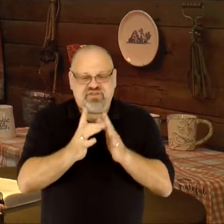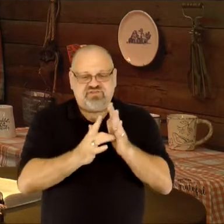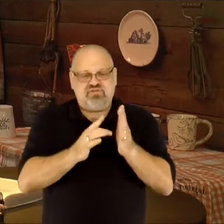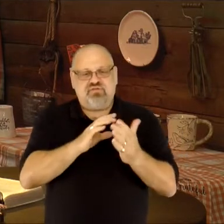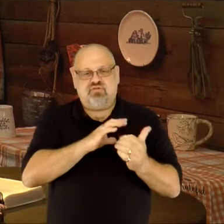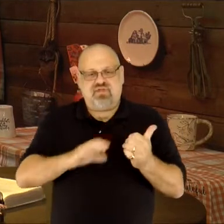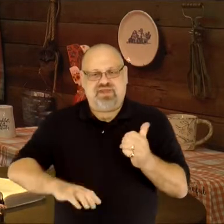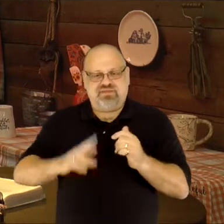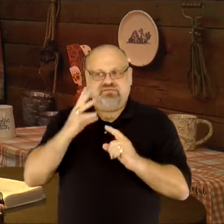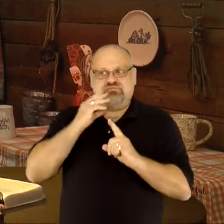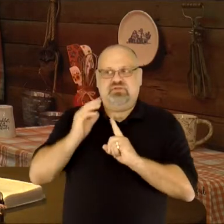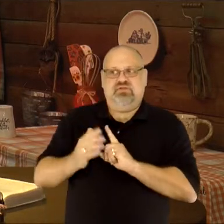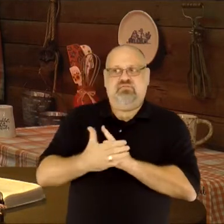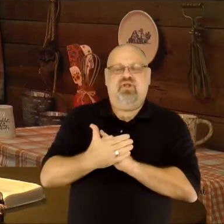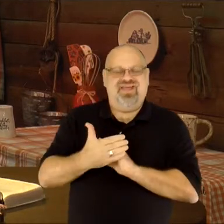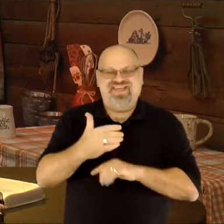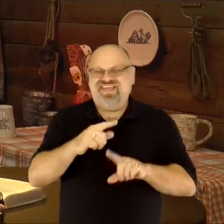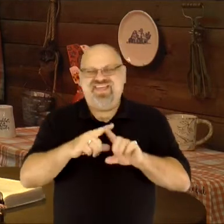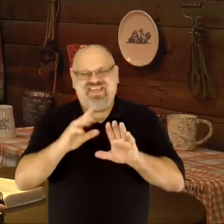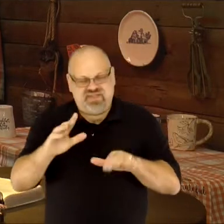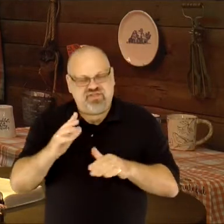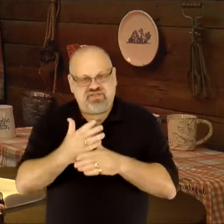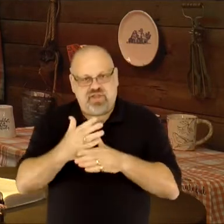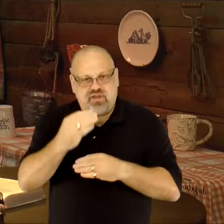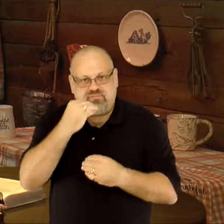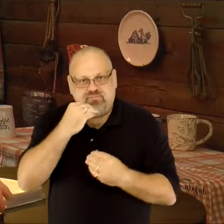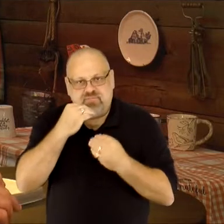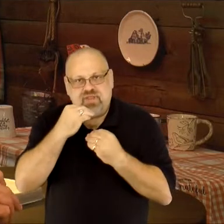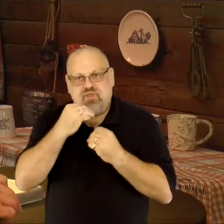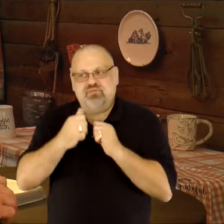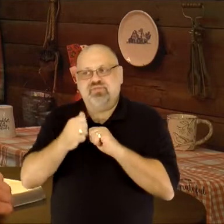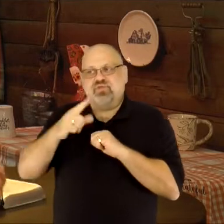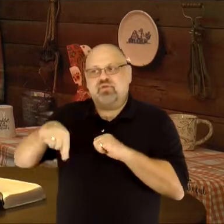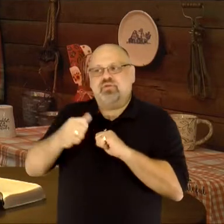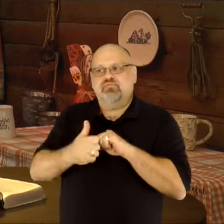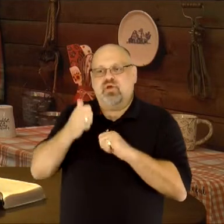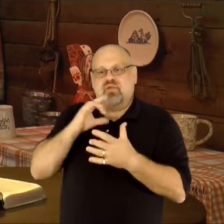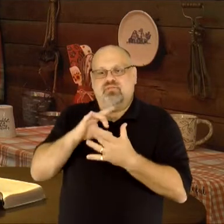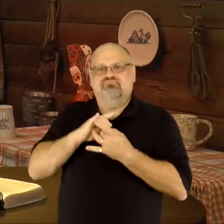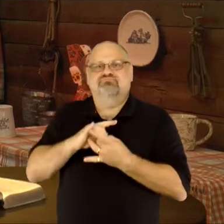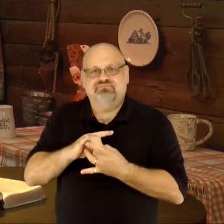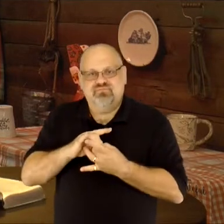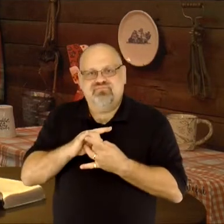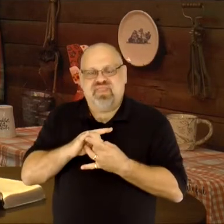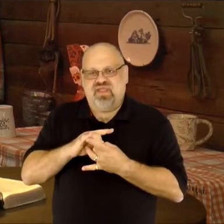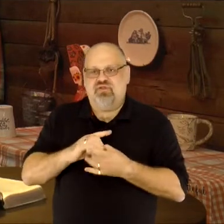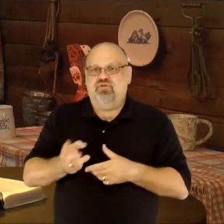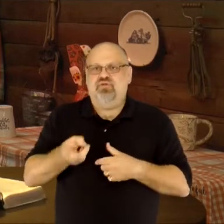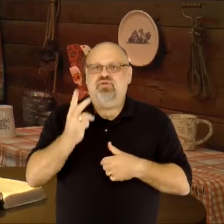He shared a meal with those closest to Him. And, taking two common elements, bread, and a cup,